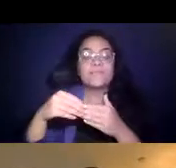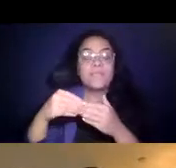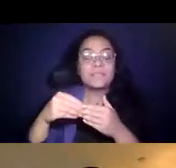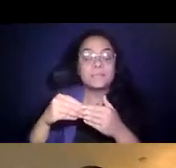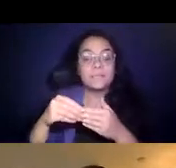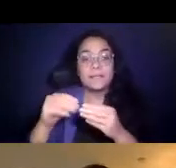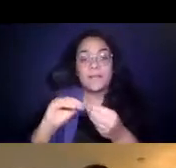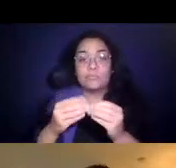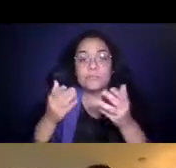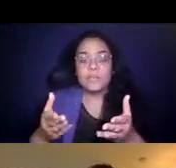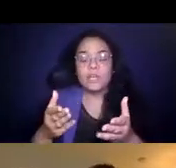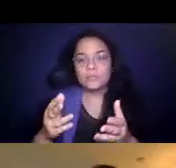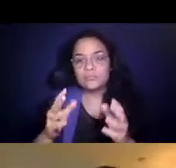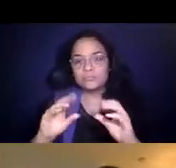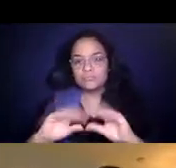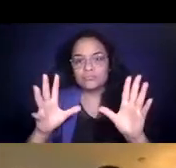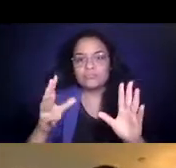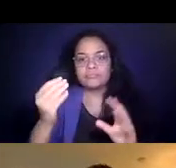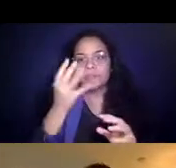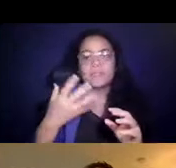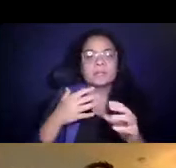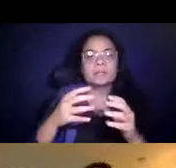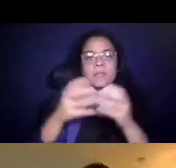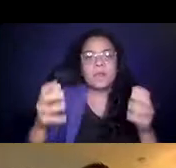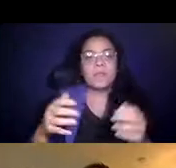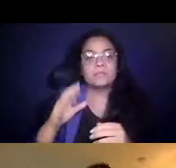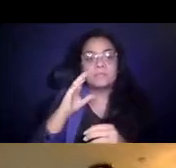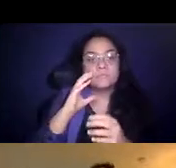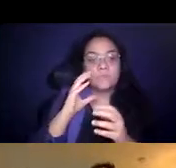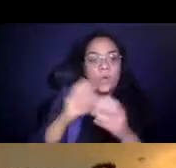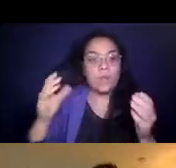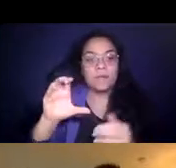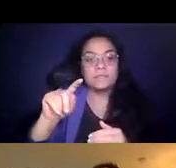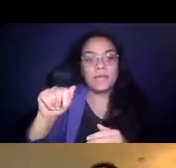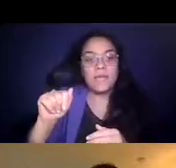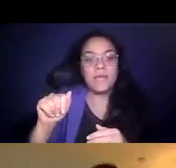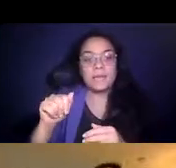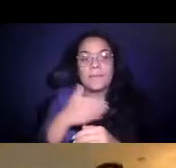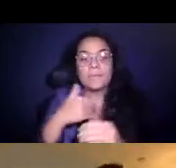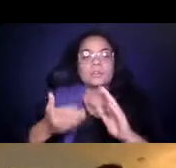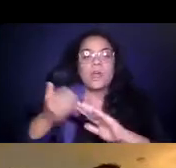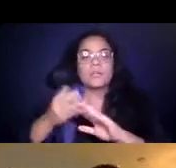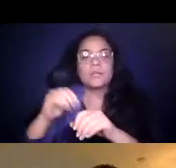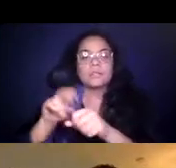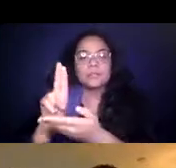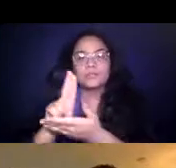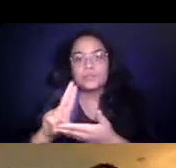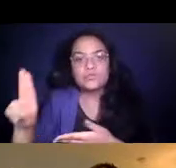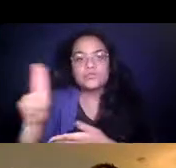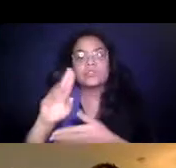I think tells us a lot. 14:20:36 A lot of CTAA's members, too, are operating in university units; they're operating